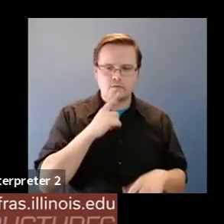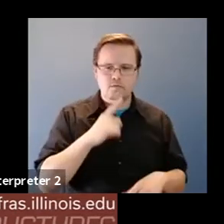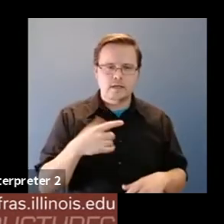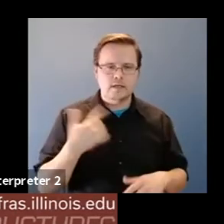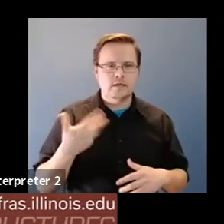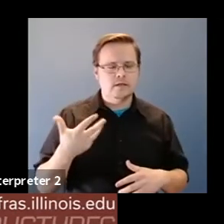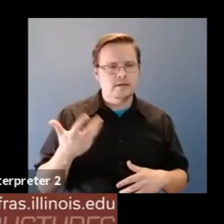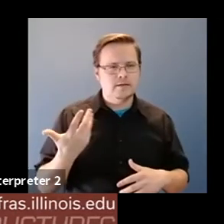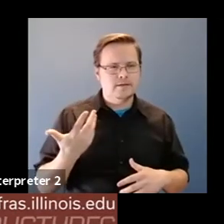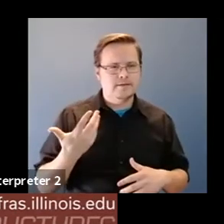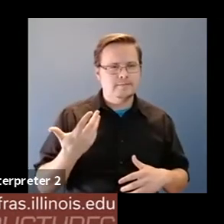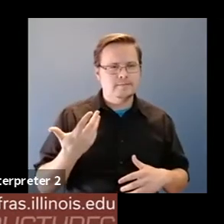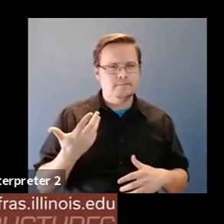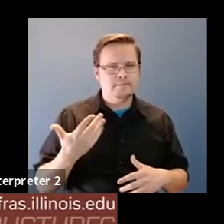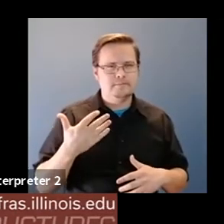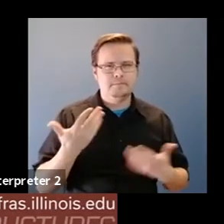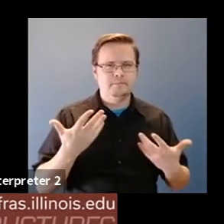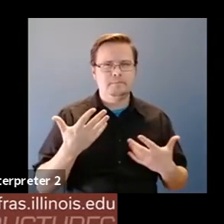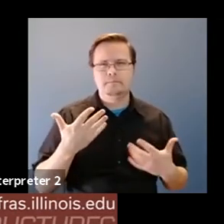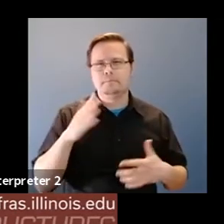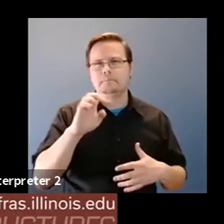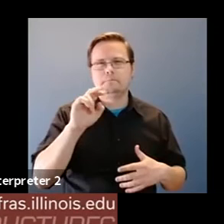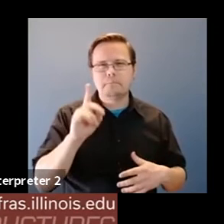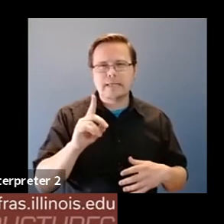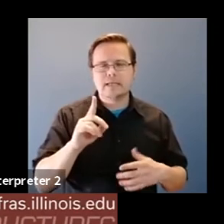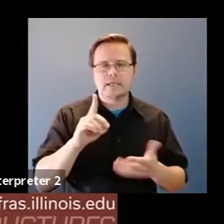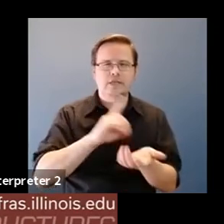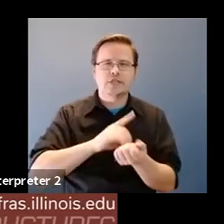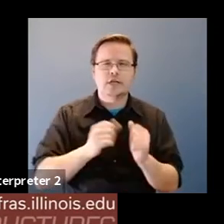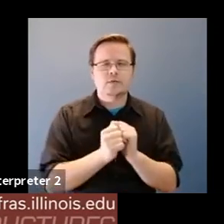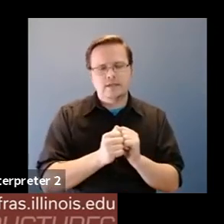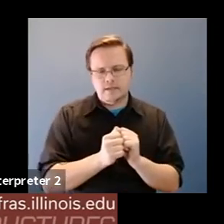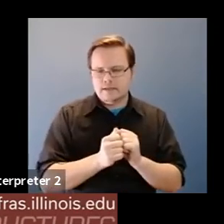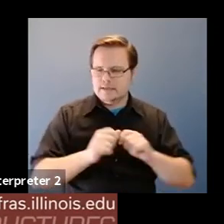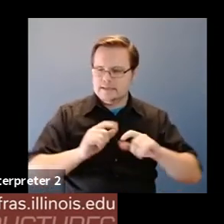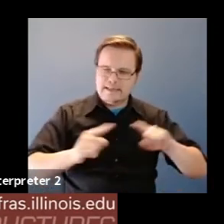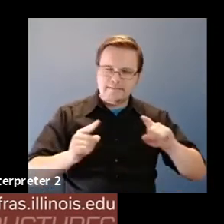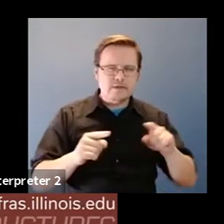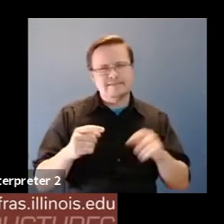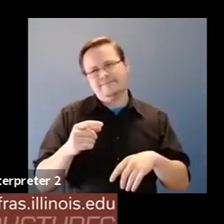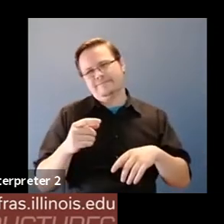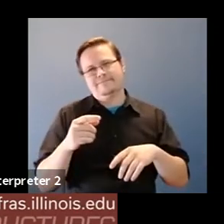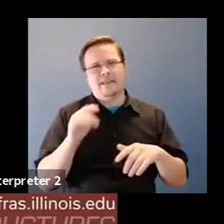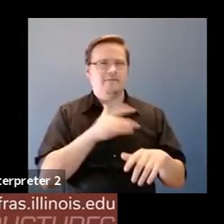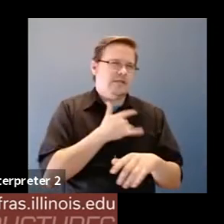Fernanda Viegas: bend dictionary with very separate senses of the word, you can see that things kind of seep through each other and there's.